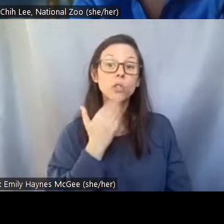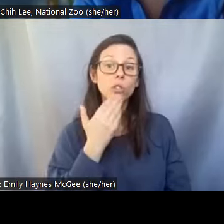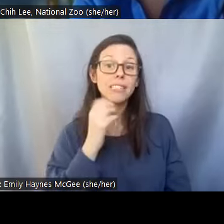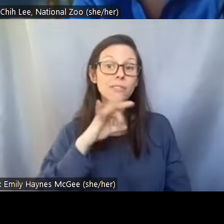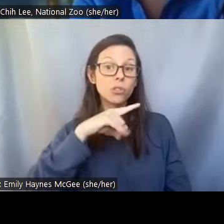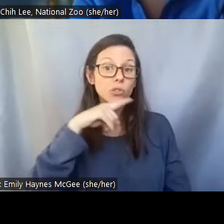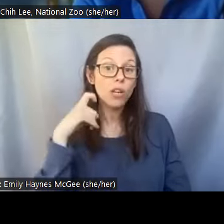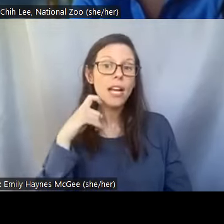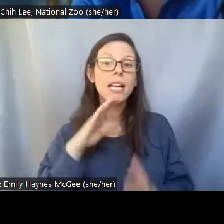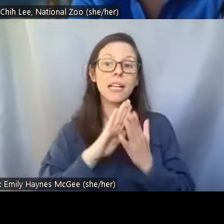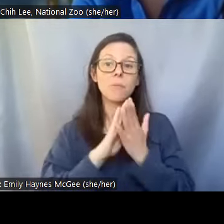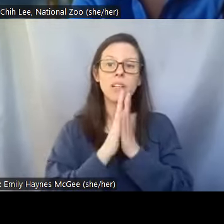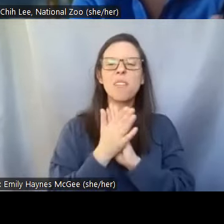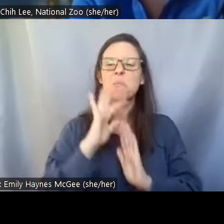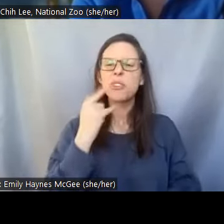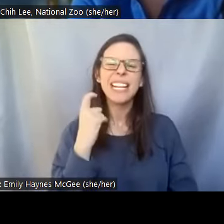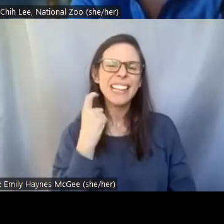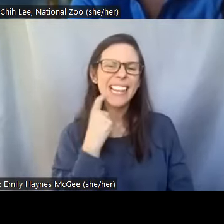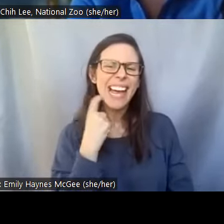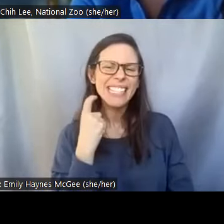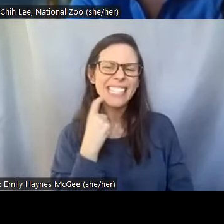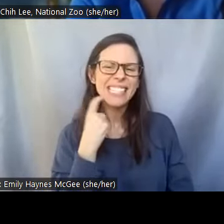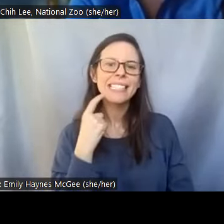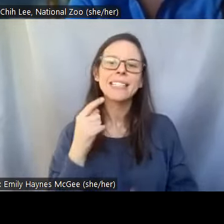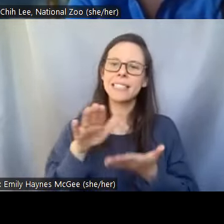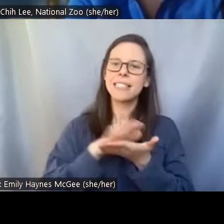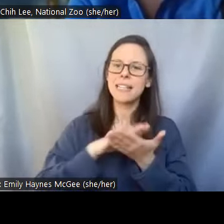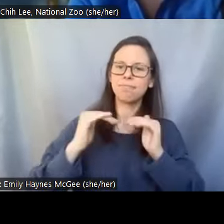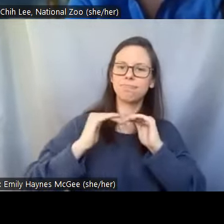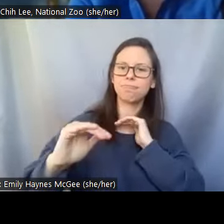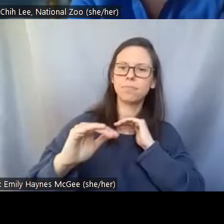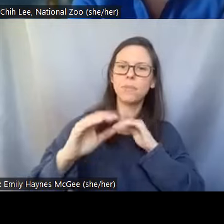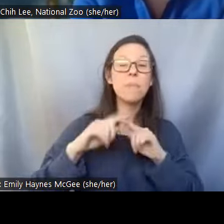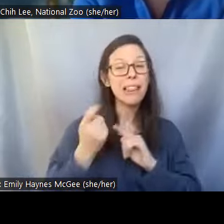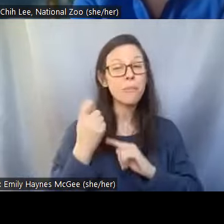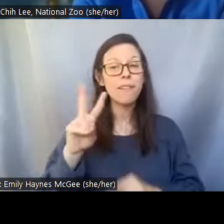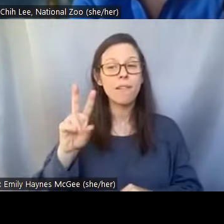nice and stable but with a little bit of flexibility but if we don't do it right